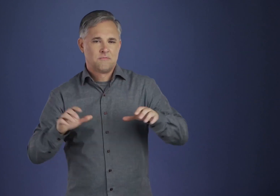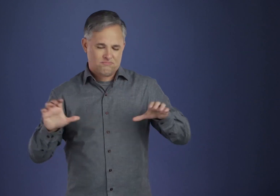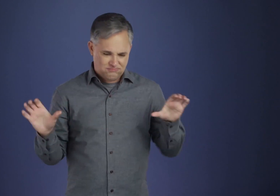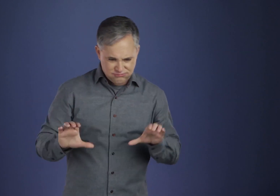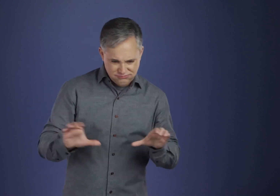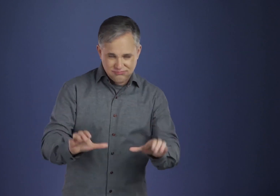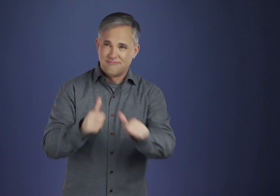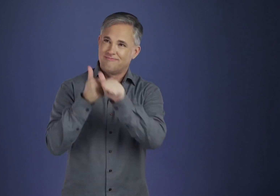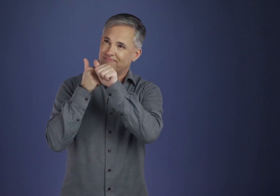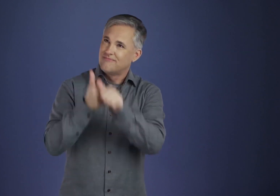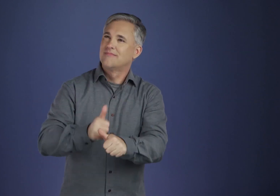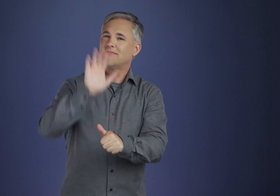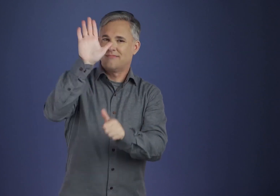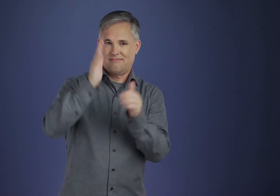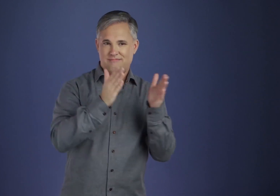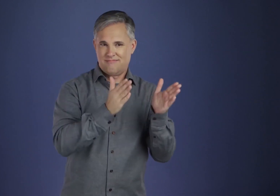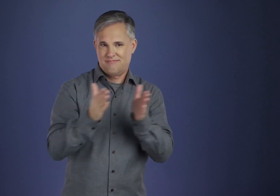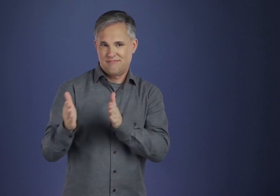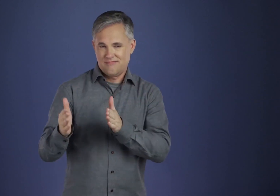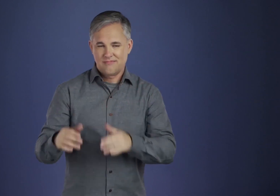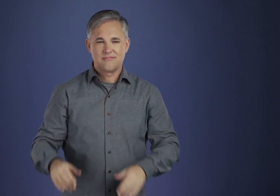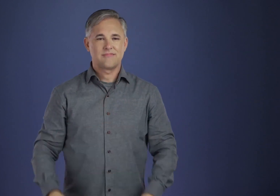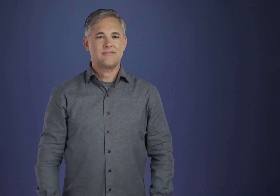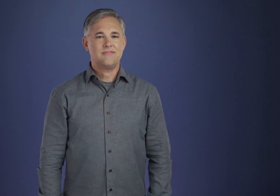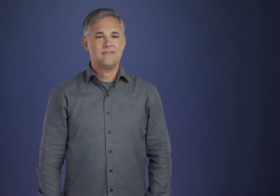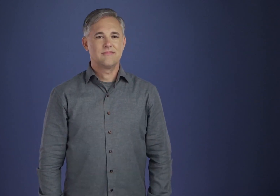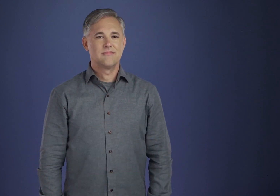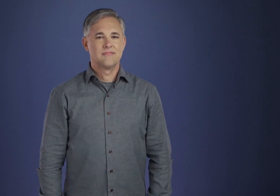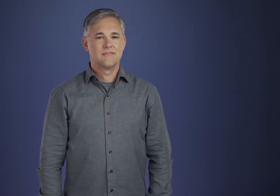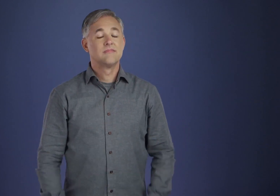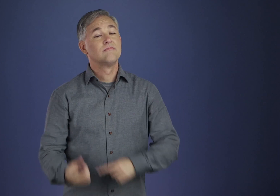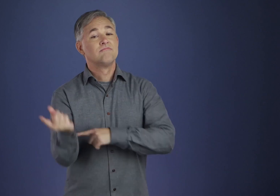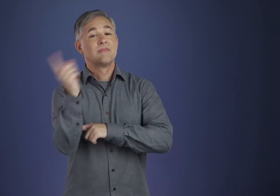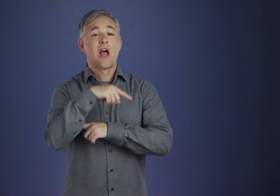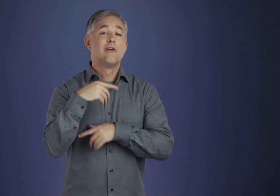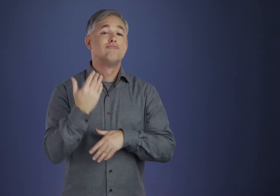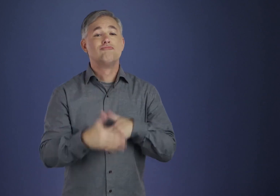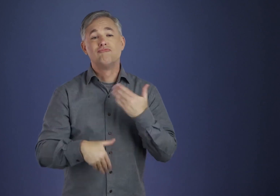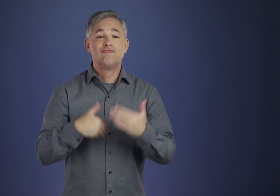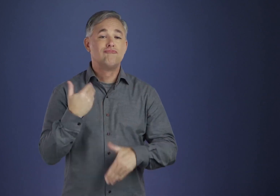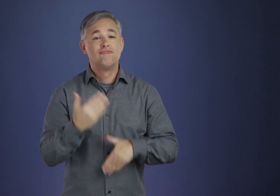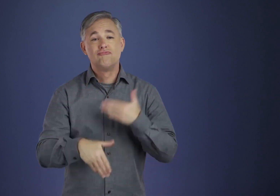Just saying it over and over will often enable us to clear a channel choked up with anger,